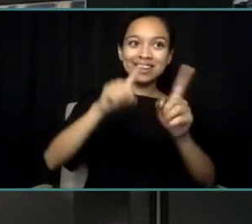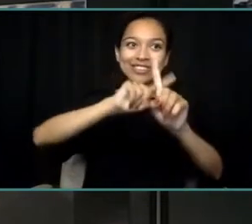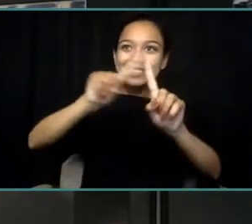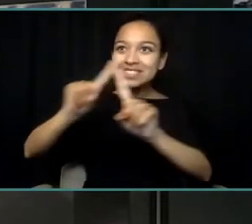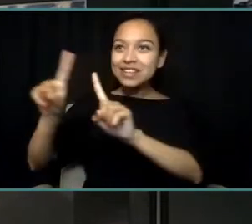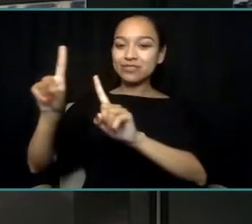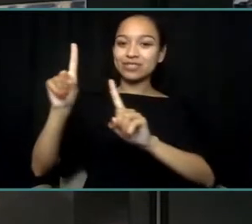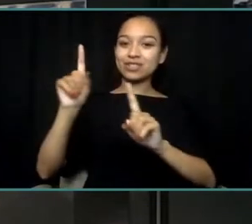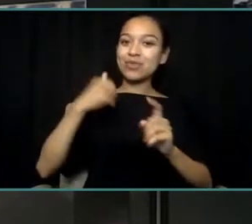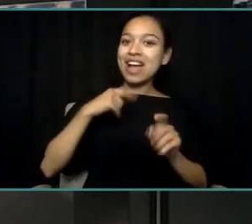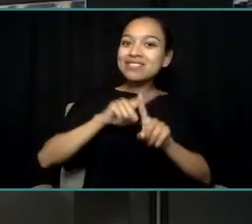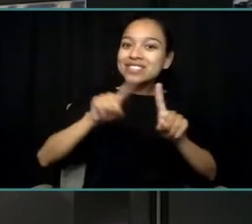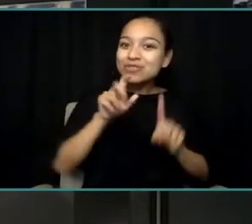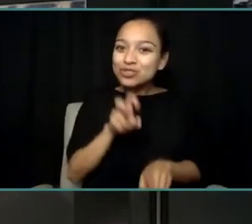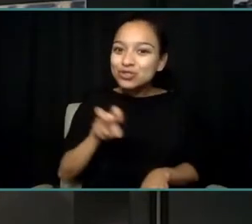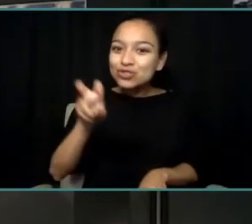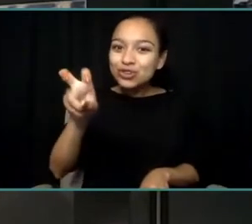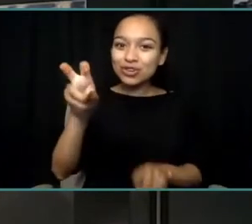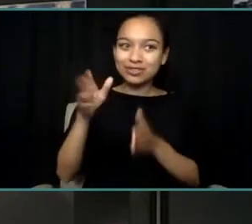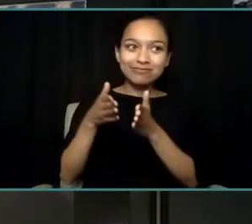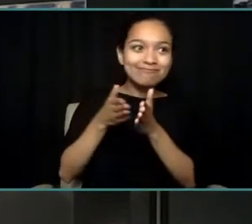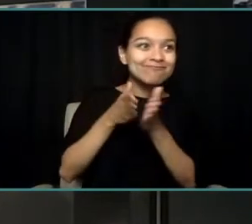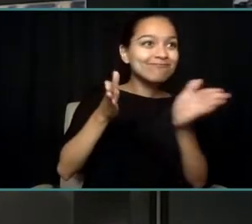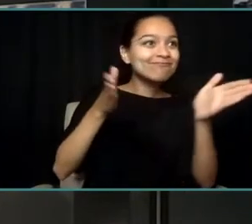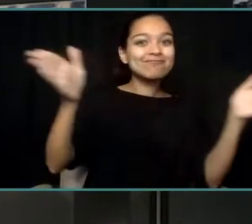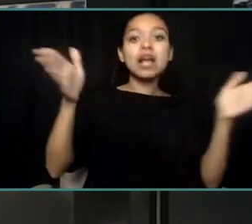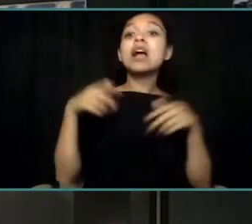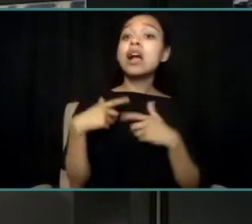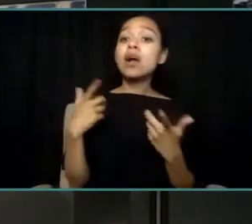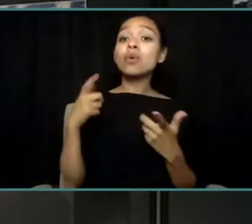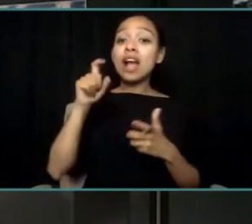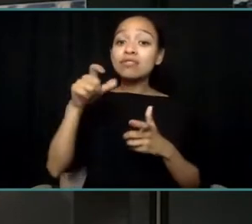and being able to support each of us in our unique journey